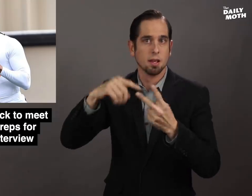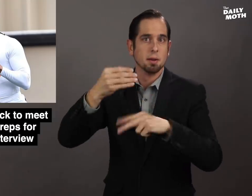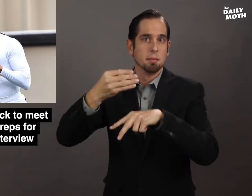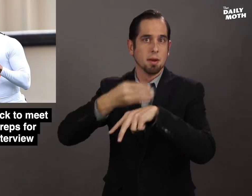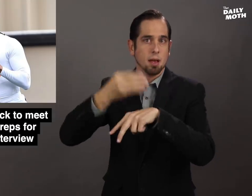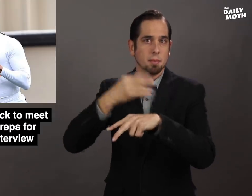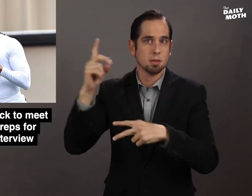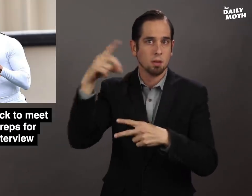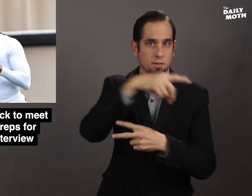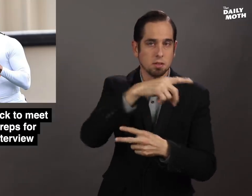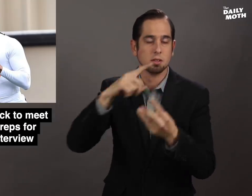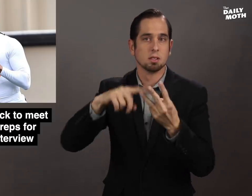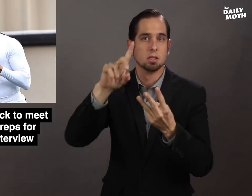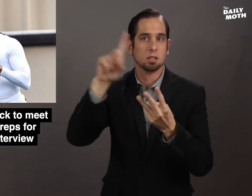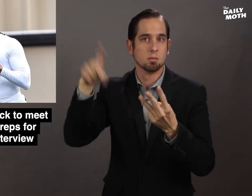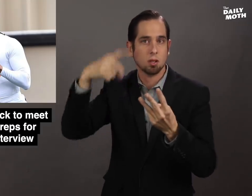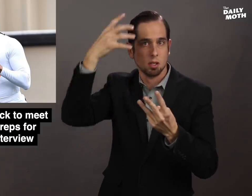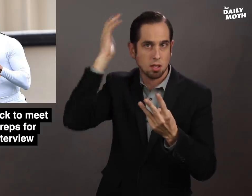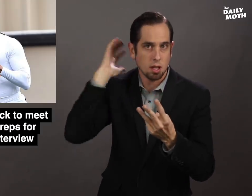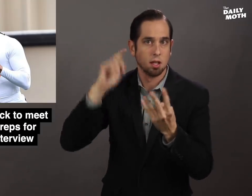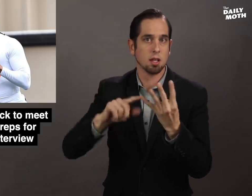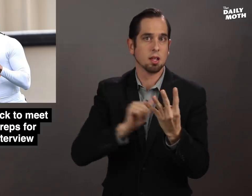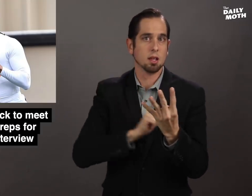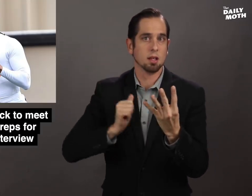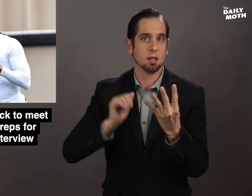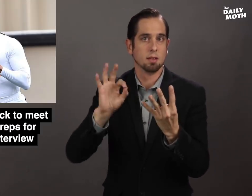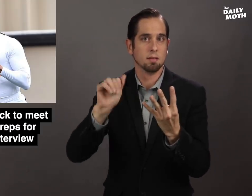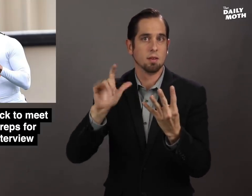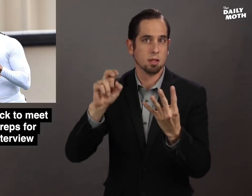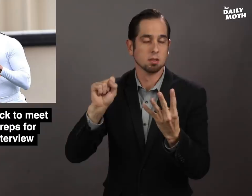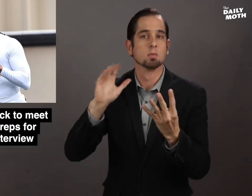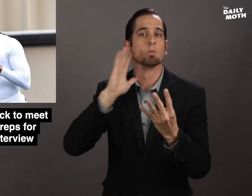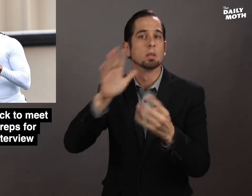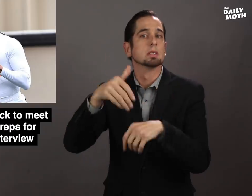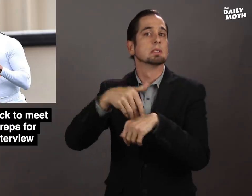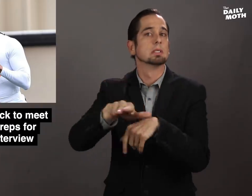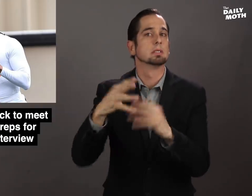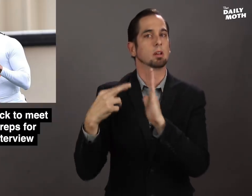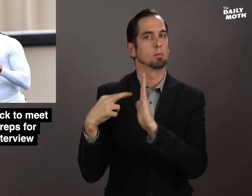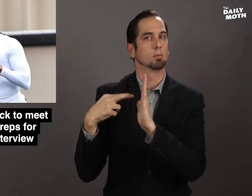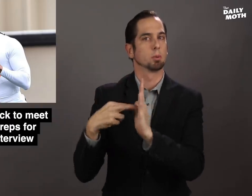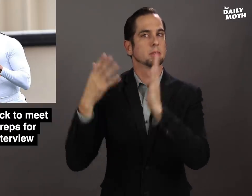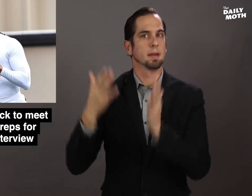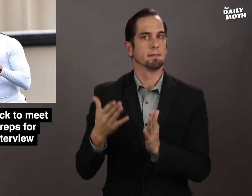the Miami Dolphins, the Detroit Lions, and the Atlanta Falcons would send representatives to